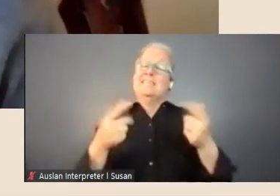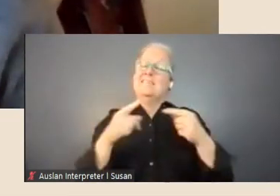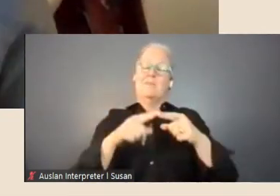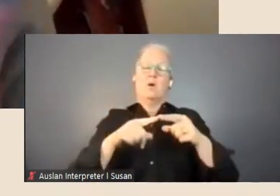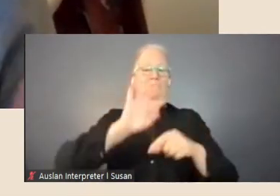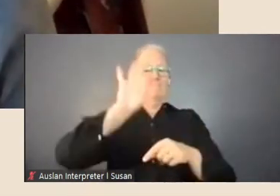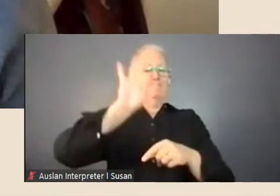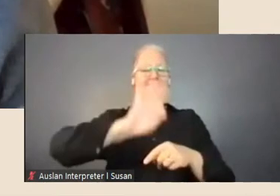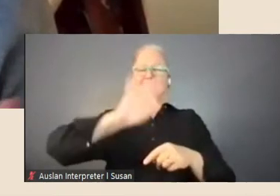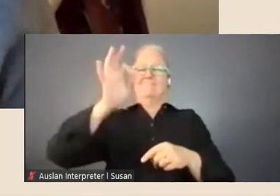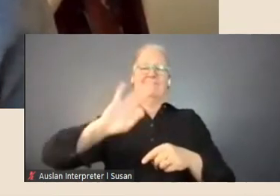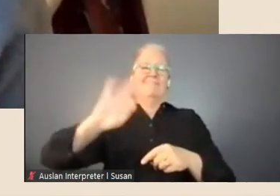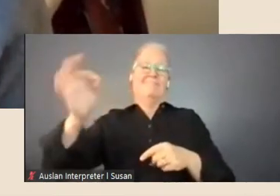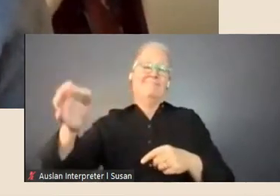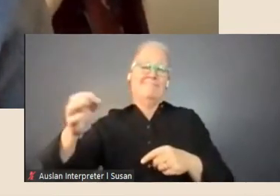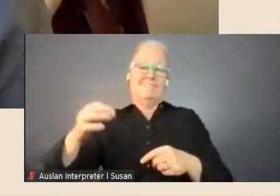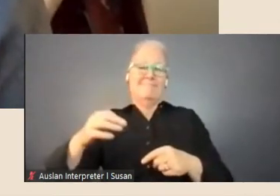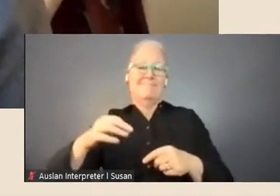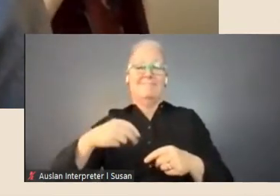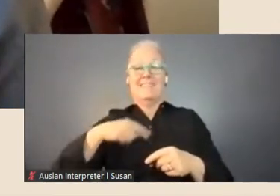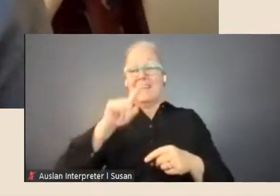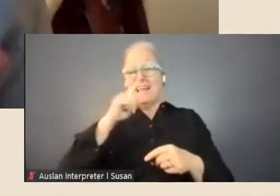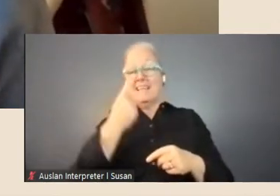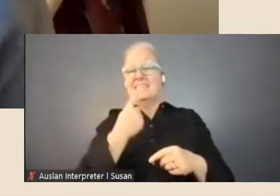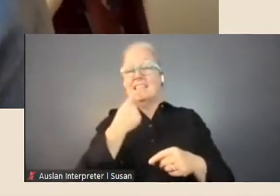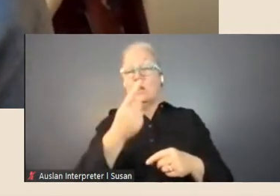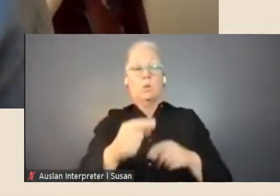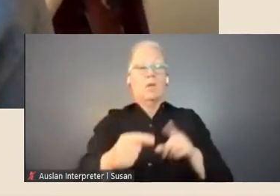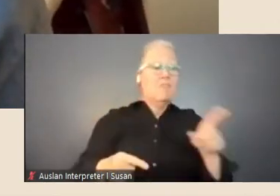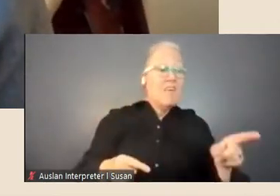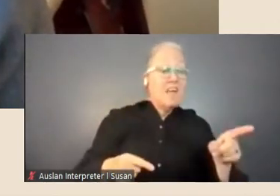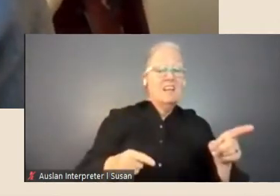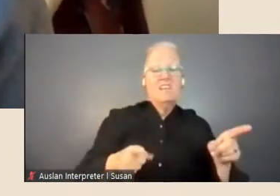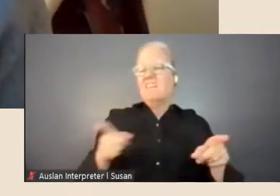there's probably not a useful direct comparison that can be made around the competitiveness of